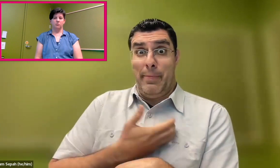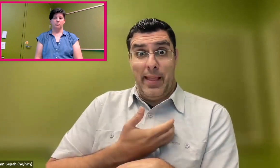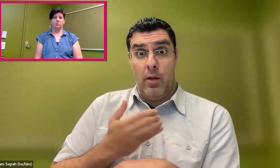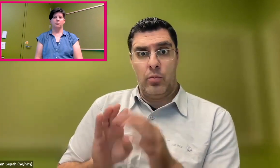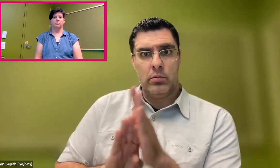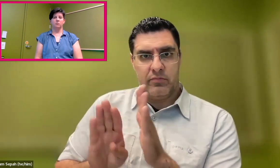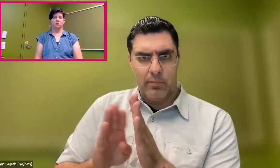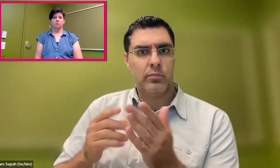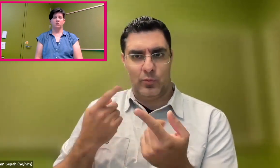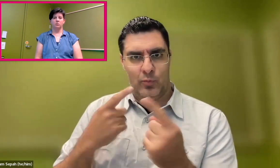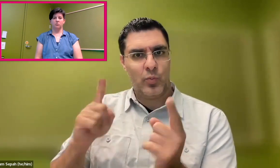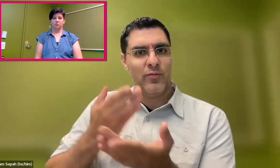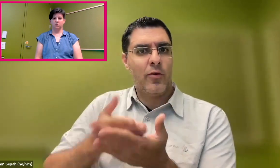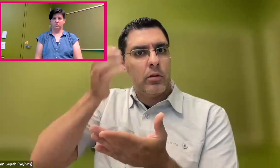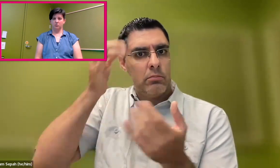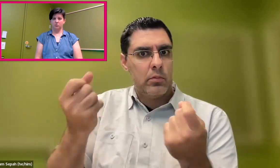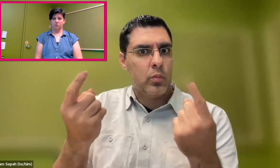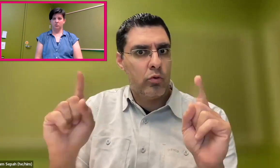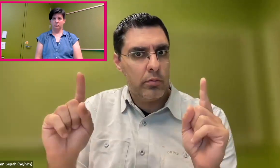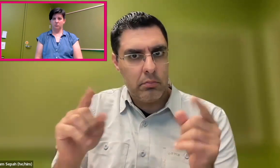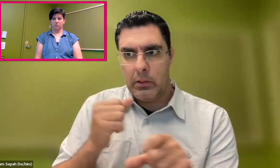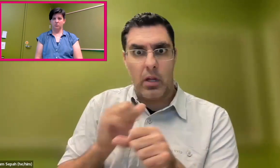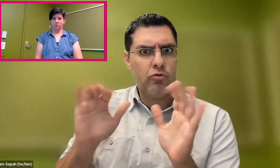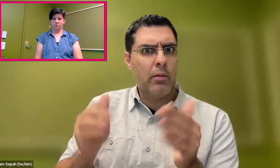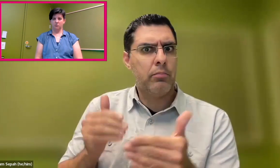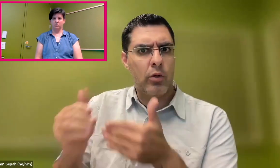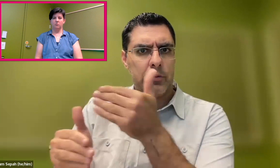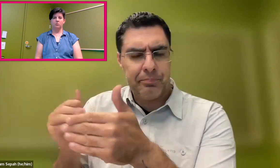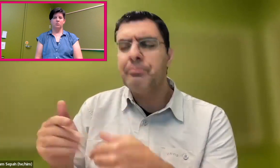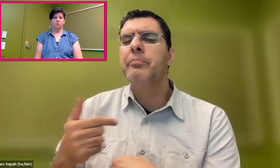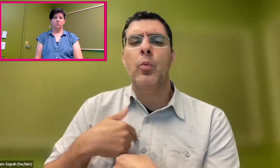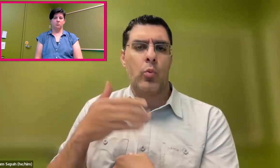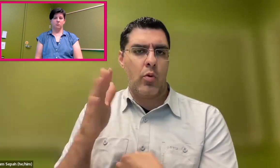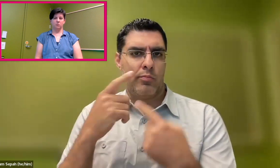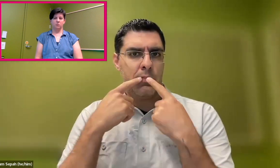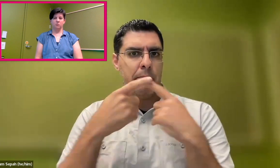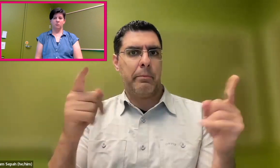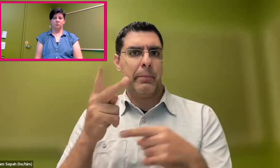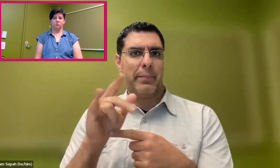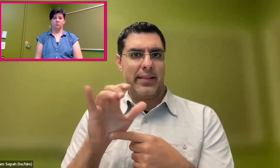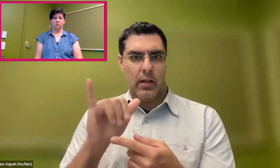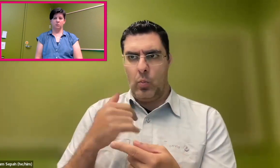We're doing that when somebody's language is signs. We have a proof of concept. We know that it works.